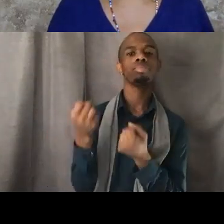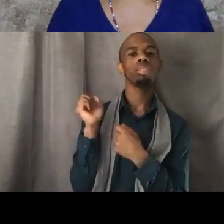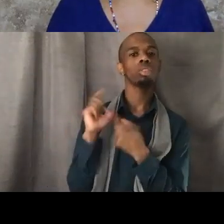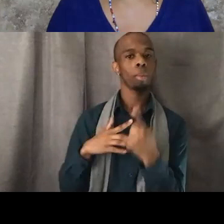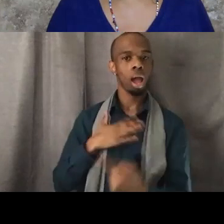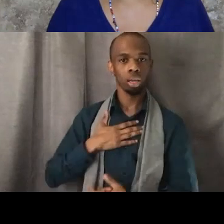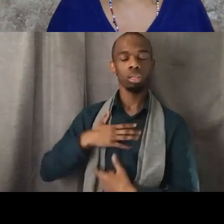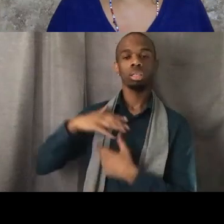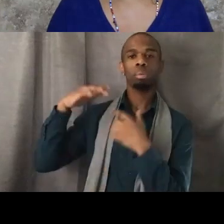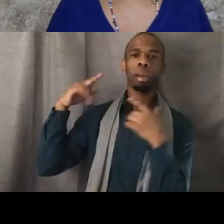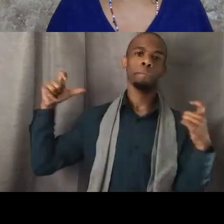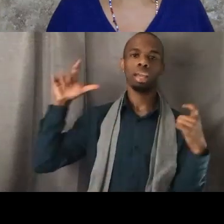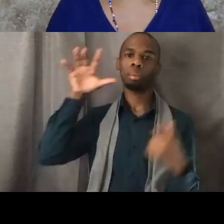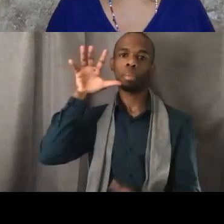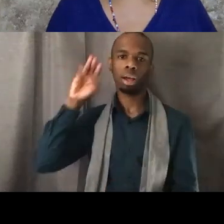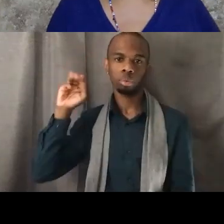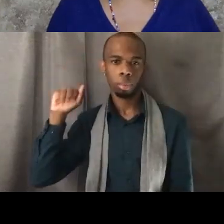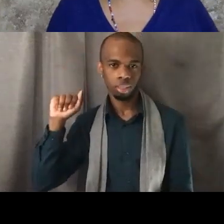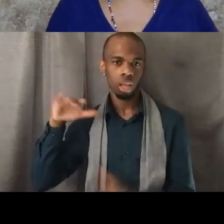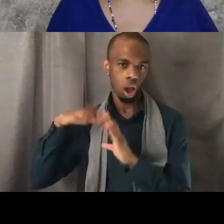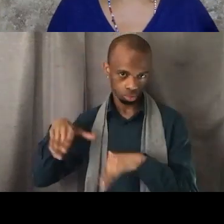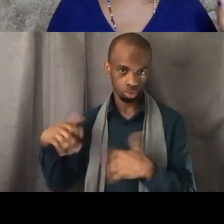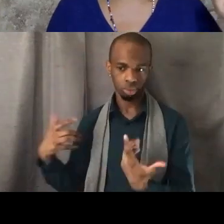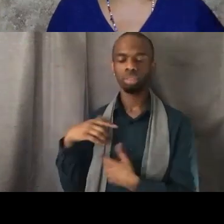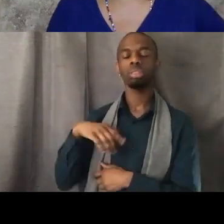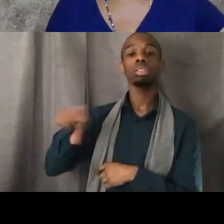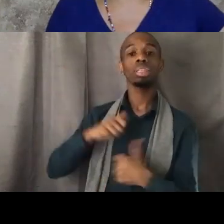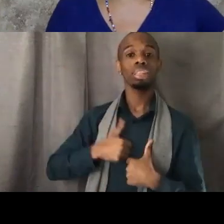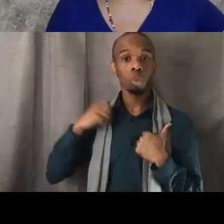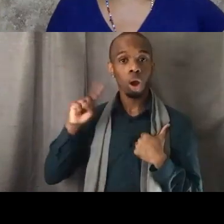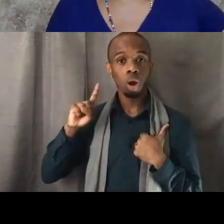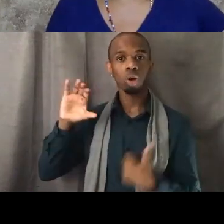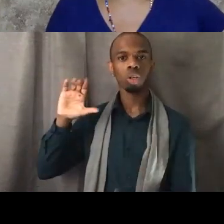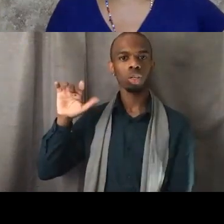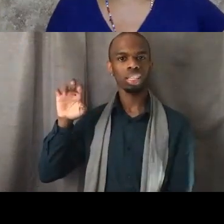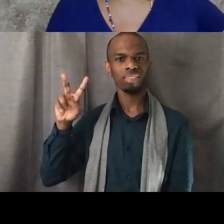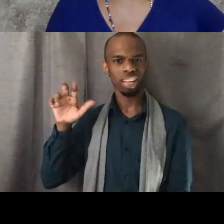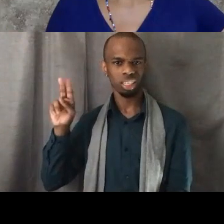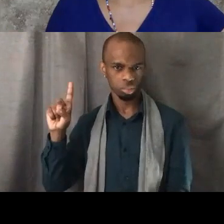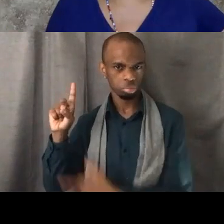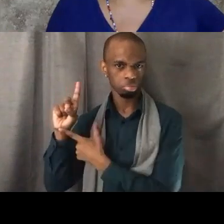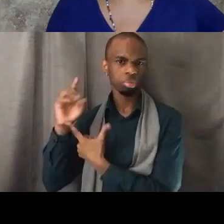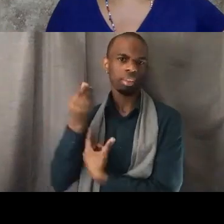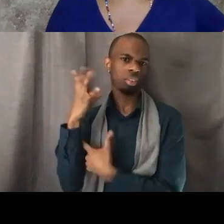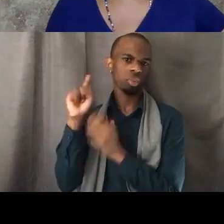Big Mama's House which was in Cleveland, it was a couple hours away and having to drive